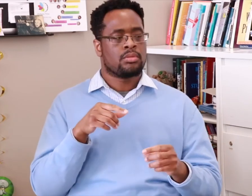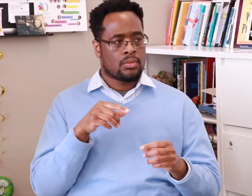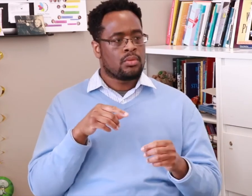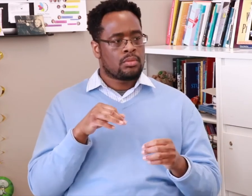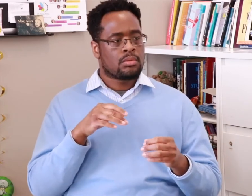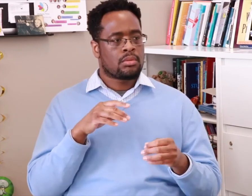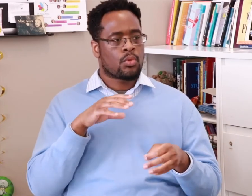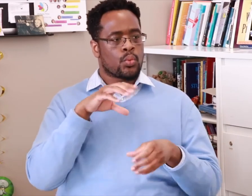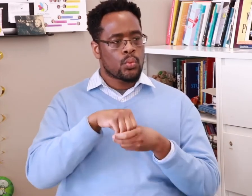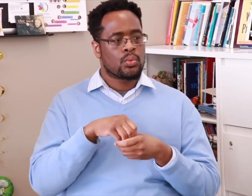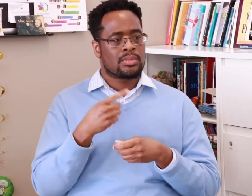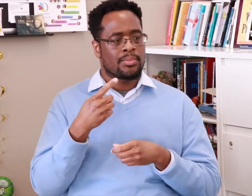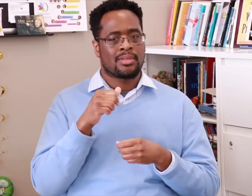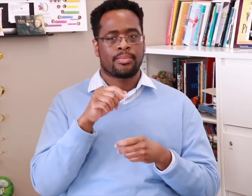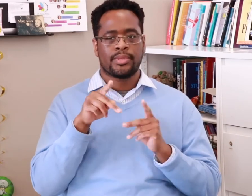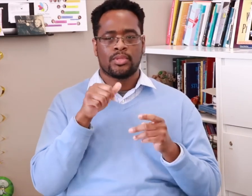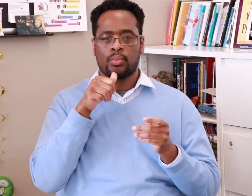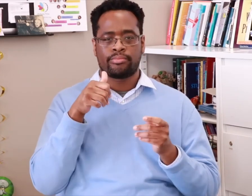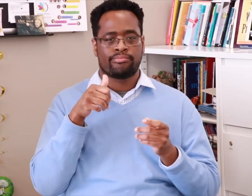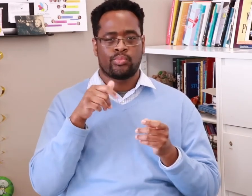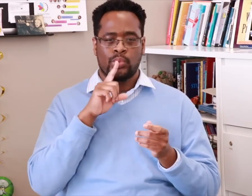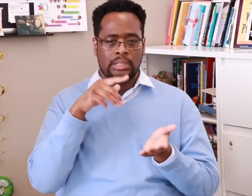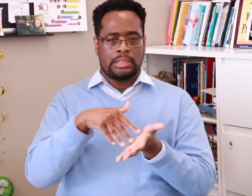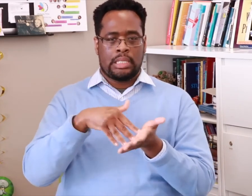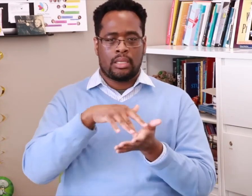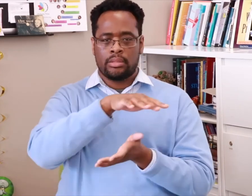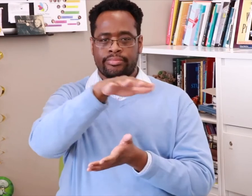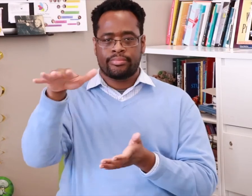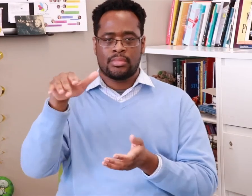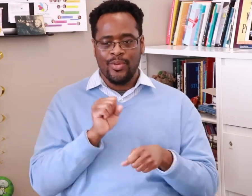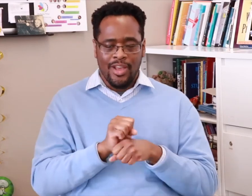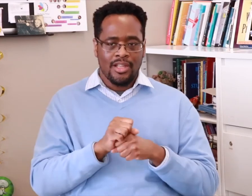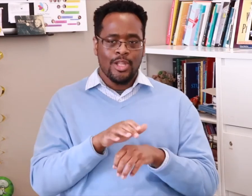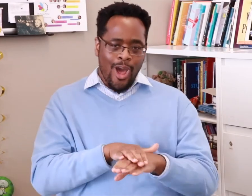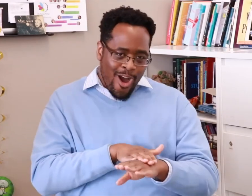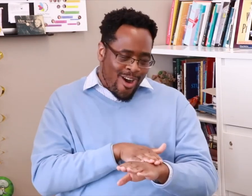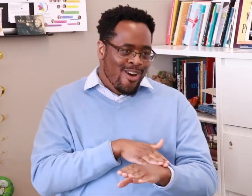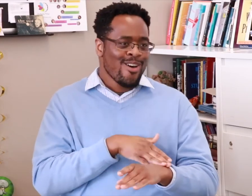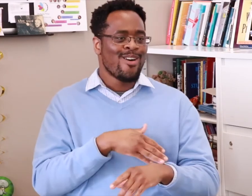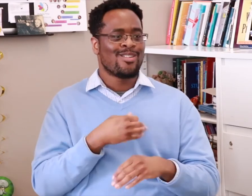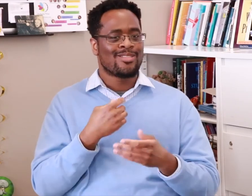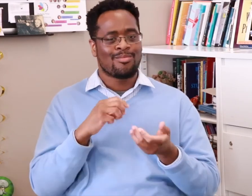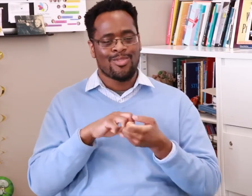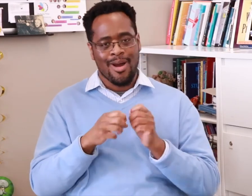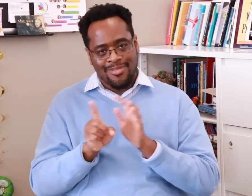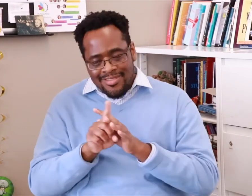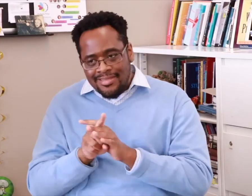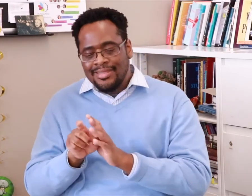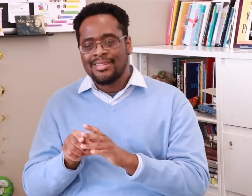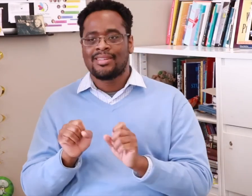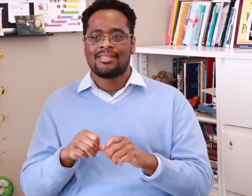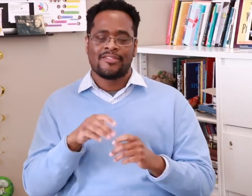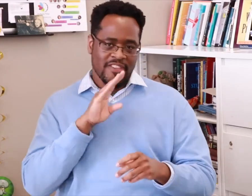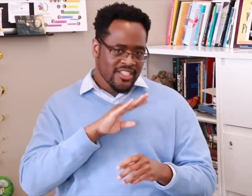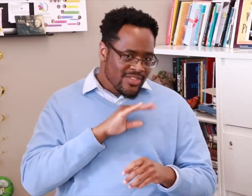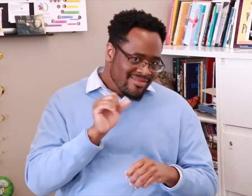some things that people don’t really study. The work can be slow sometimes, problems can come up, it can get frustrating but